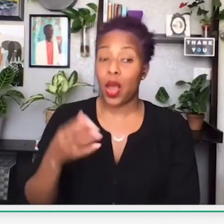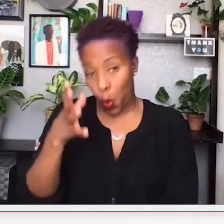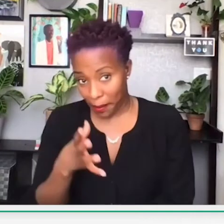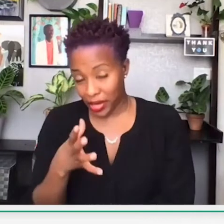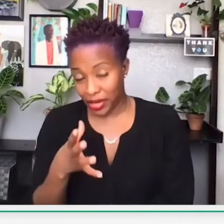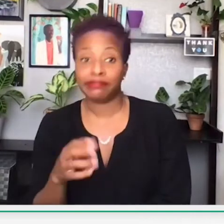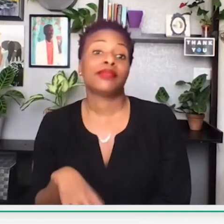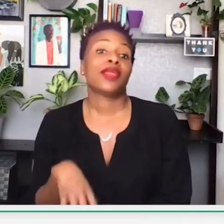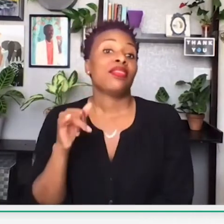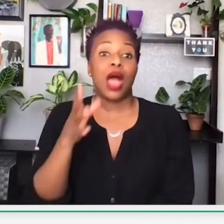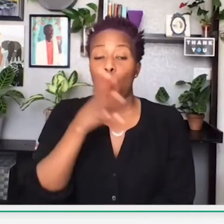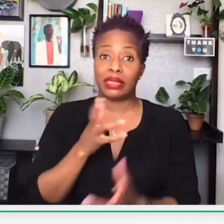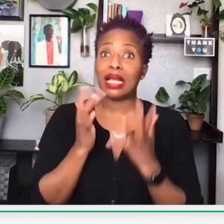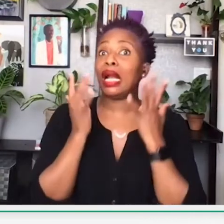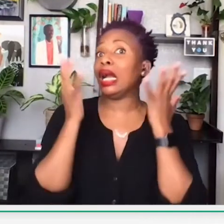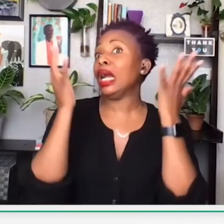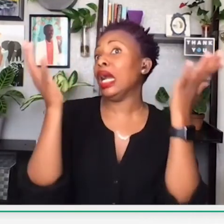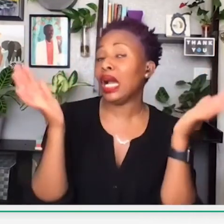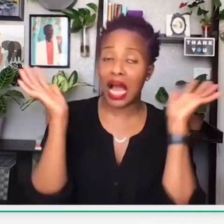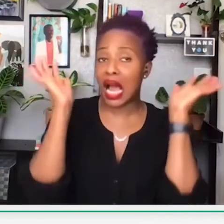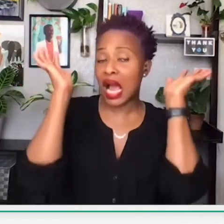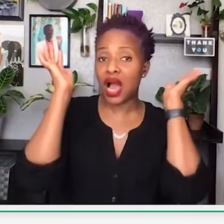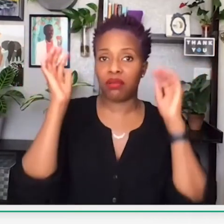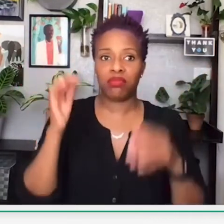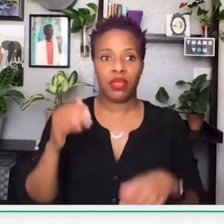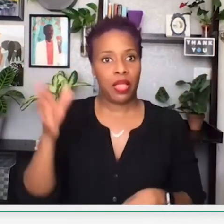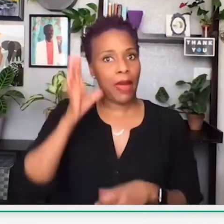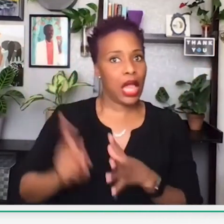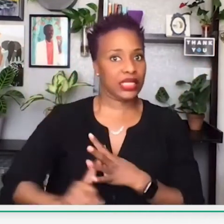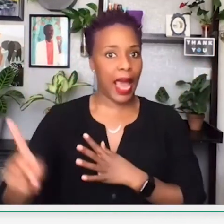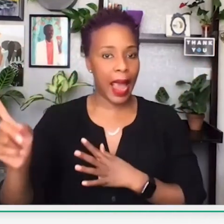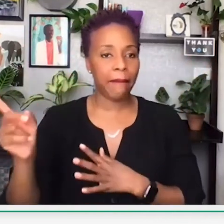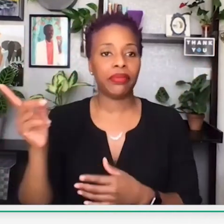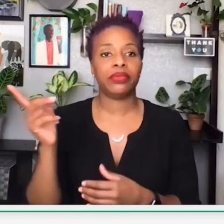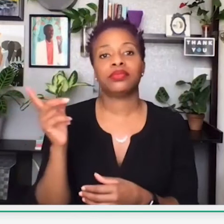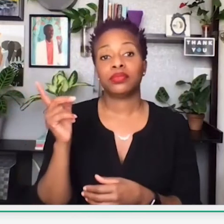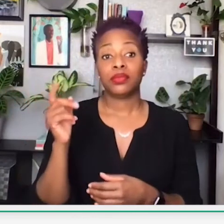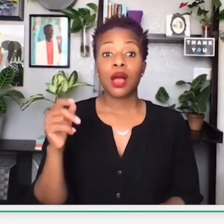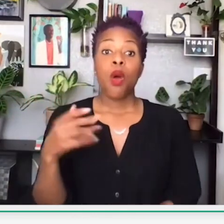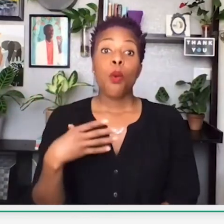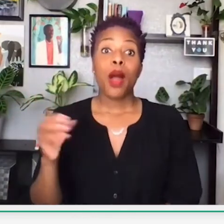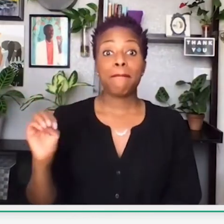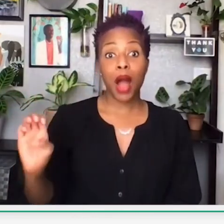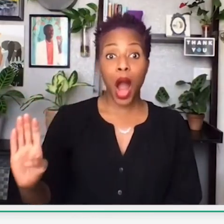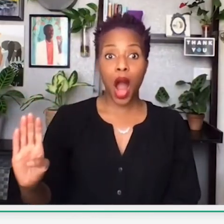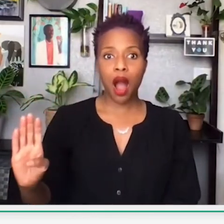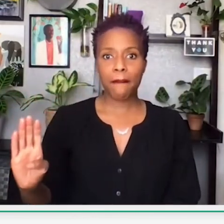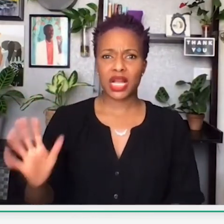an elevator with a white female. And that woman screeched. And the black man escaped.